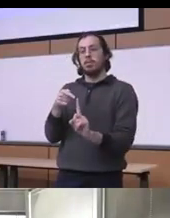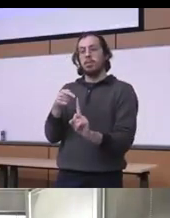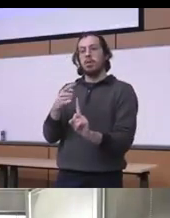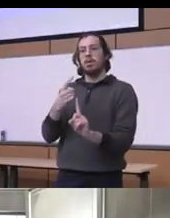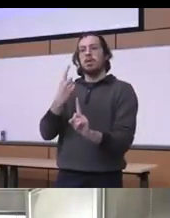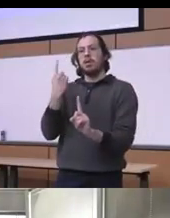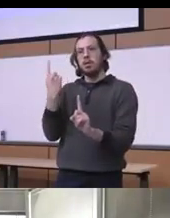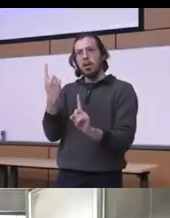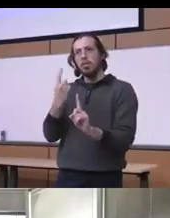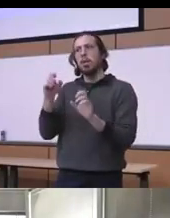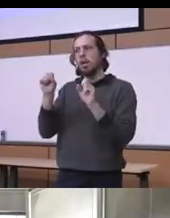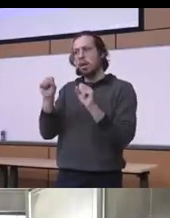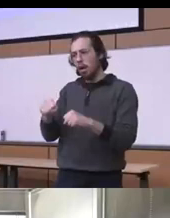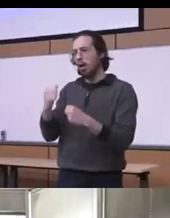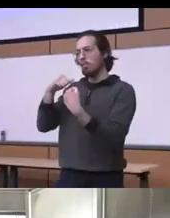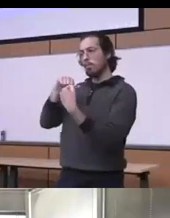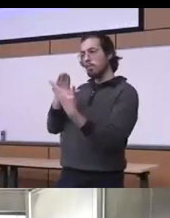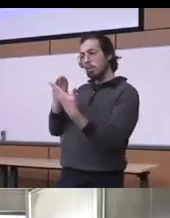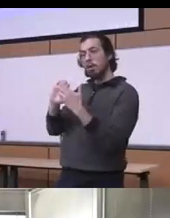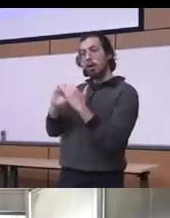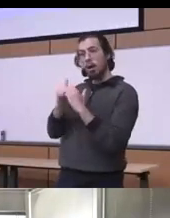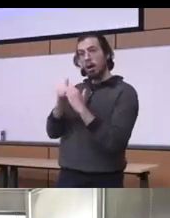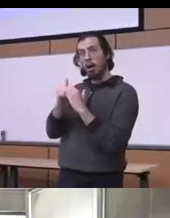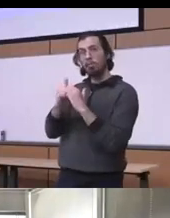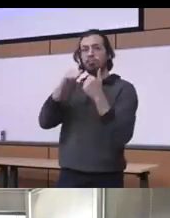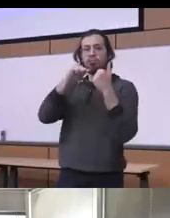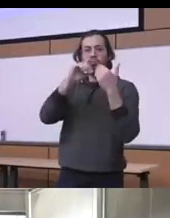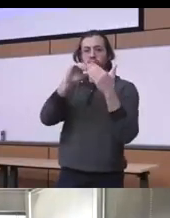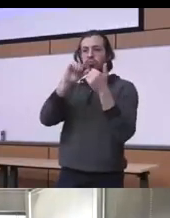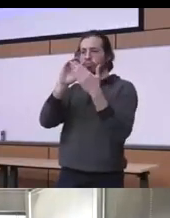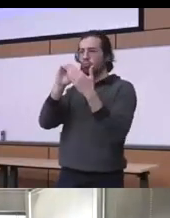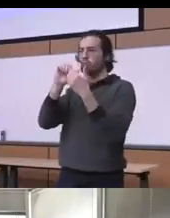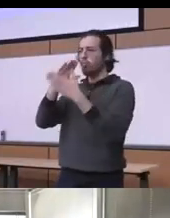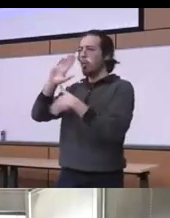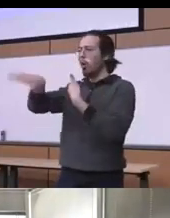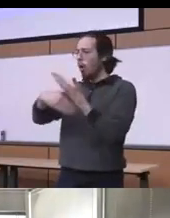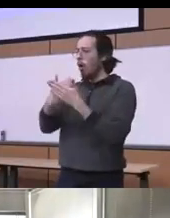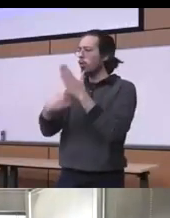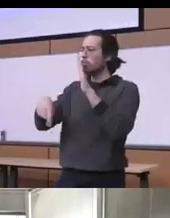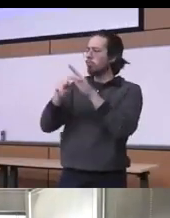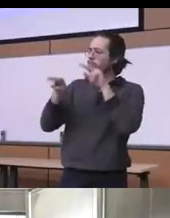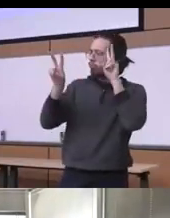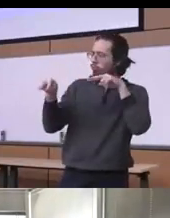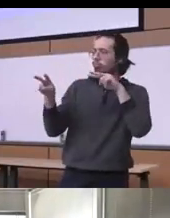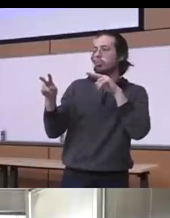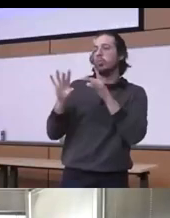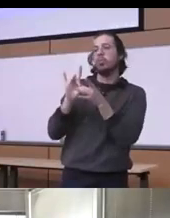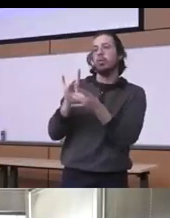addressed by really addressing all these kind of all the stigma that is related to the stigma and